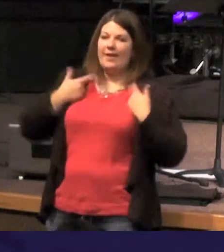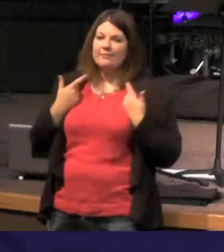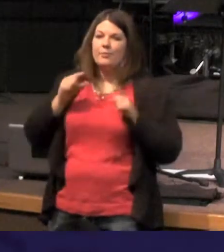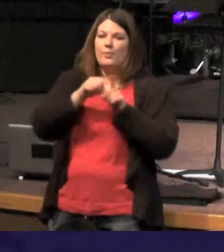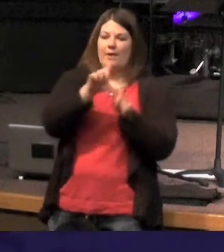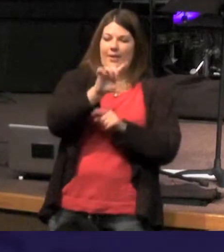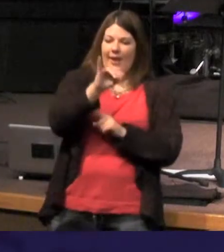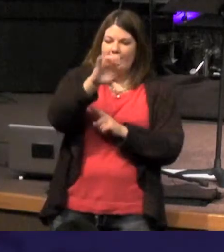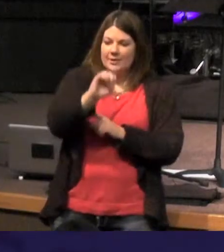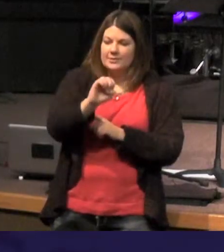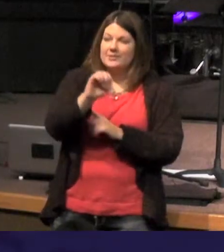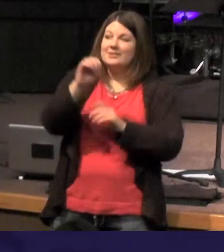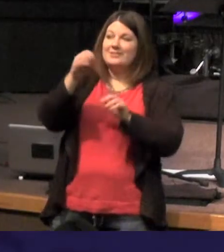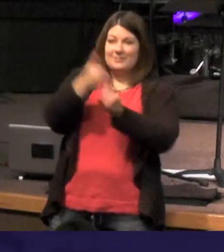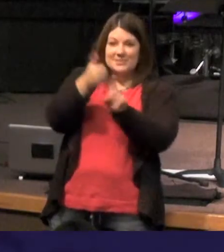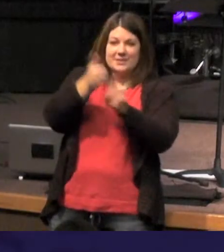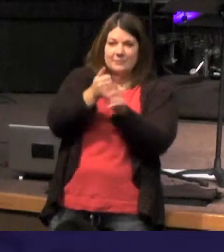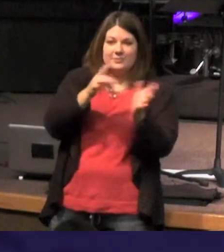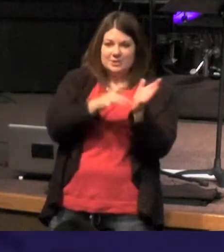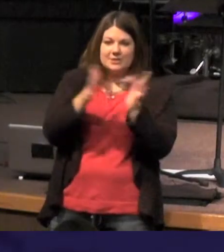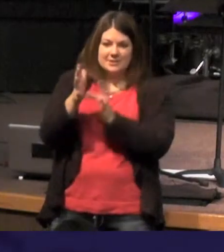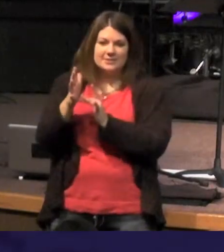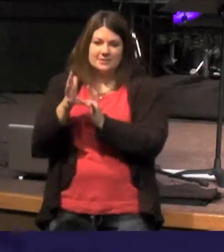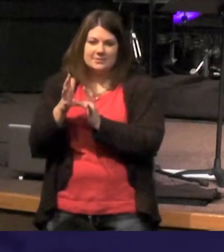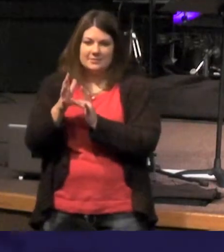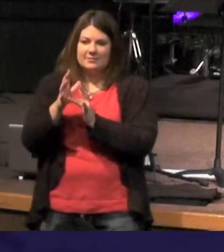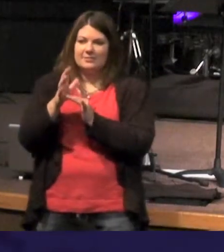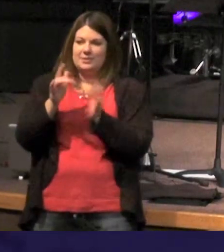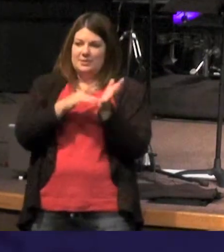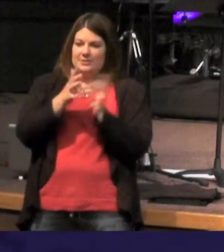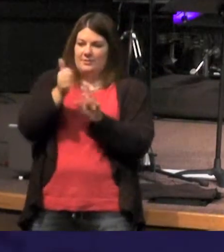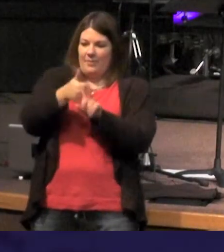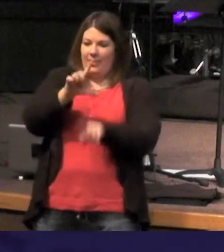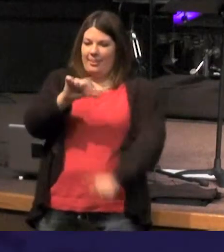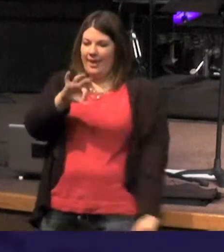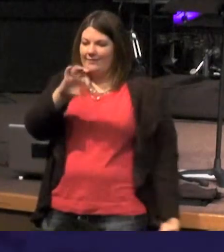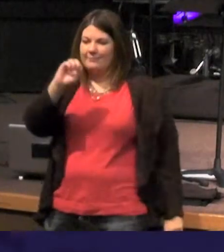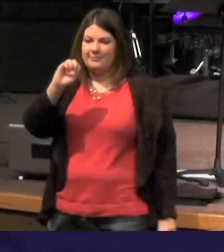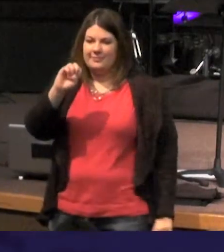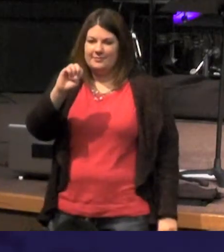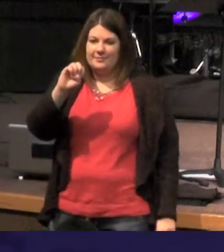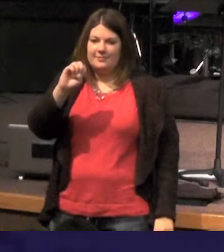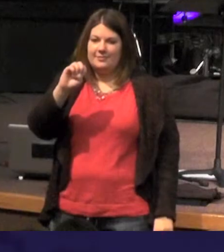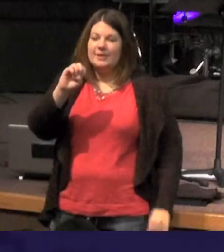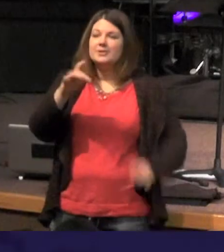that's Jesus - Jesus is life we're even going to see Jesus using those those words of himself